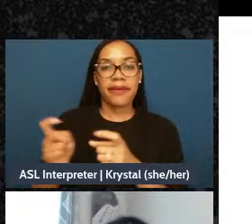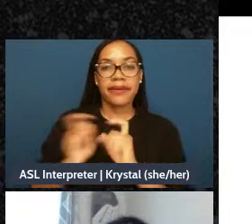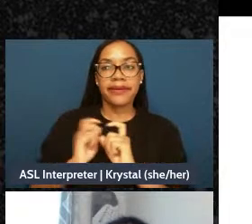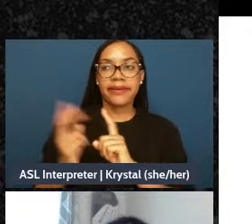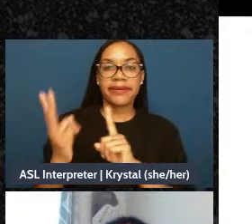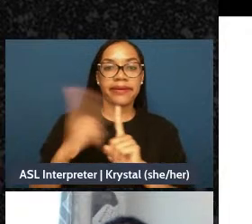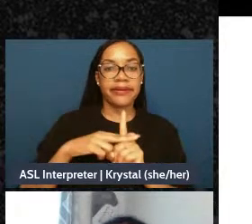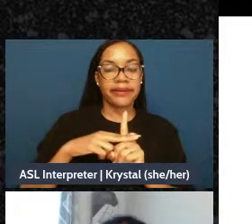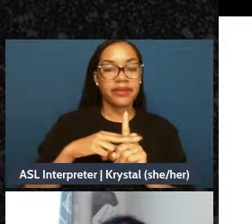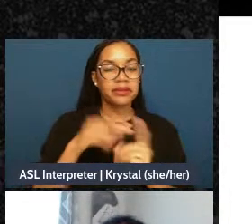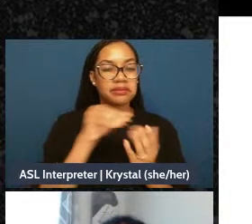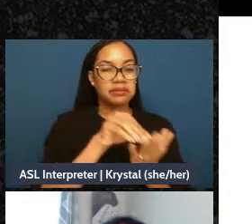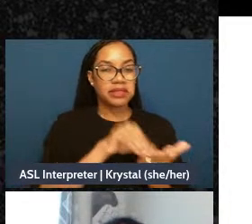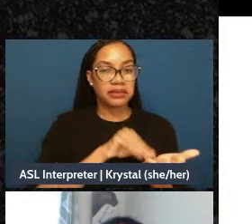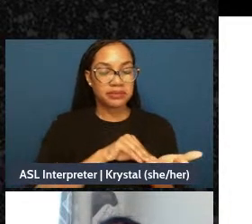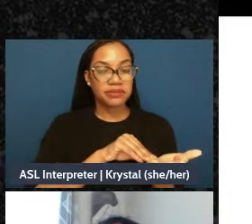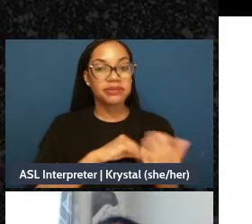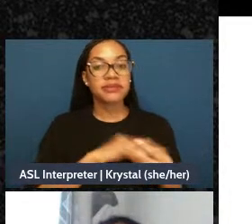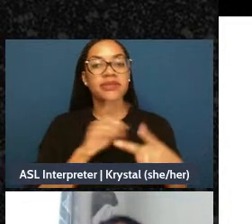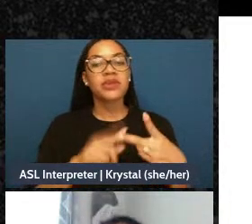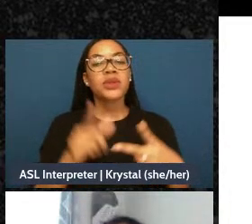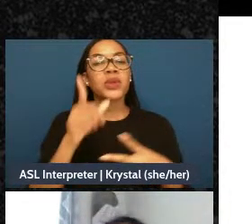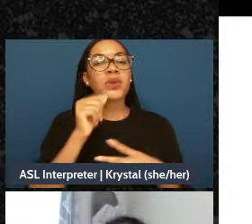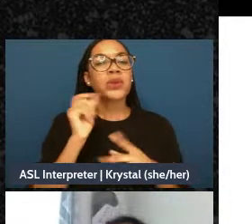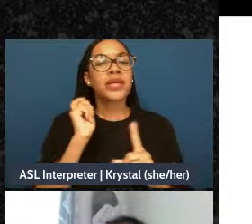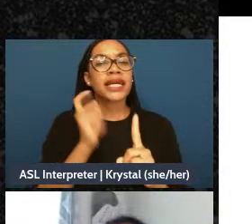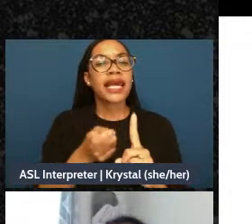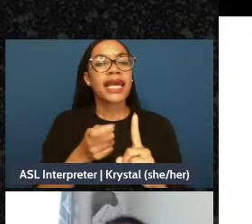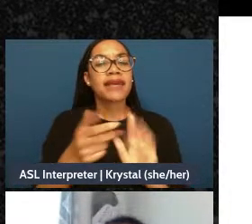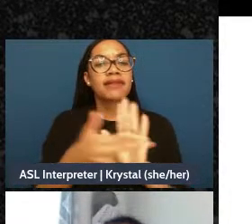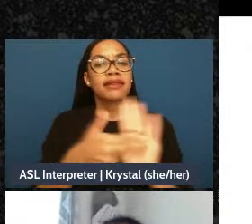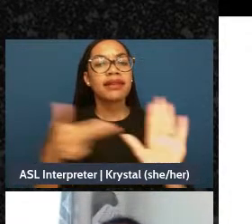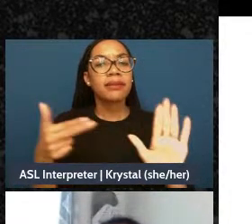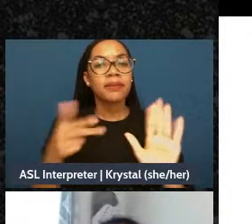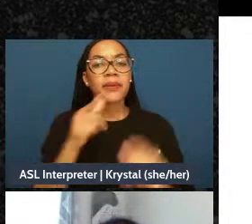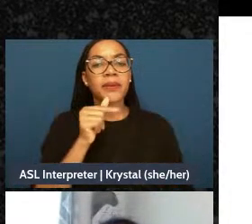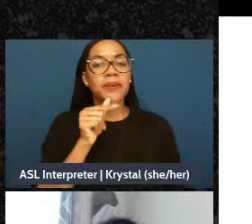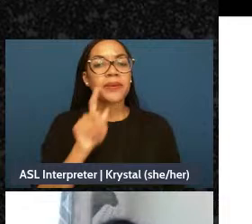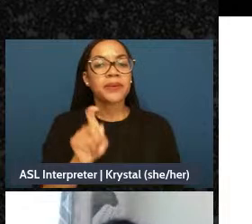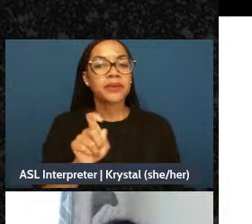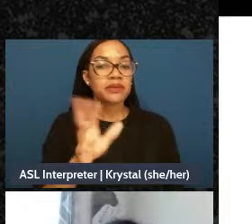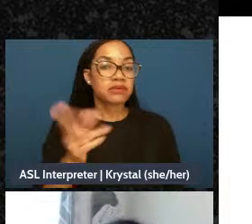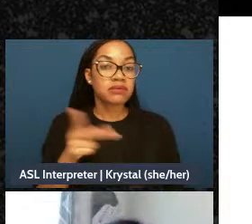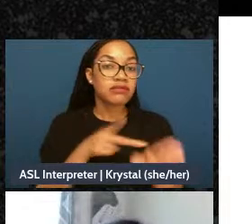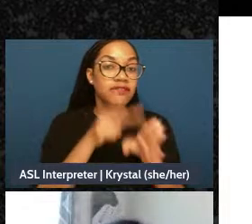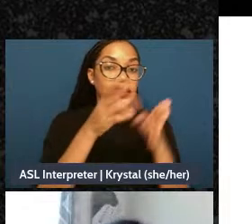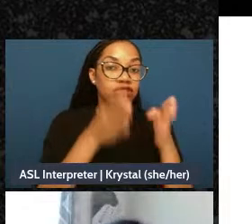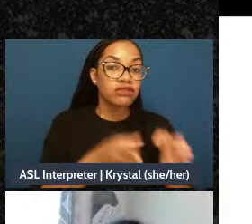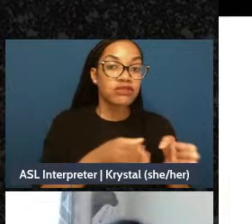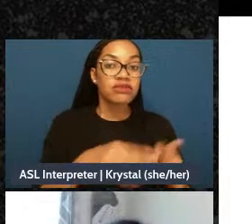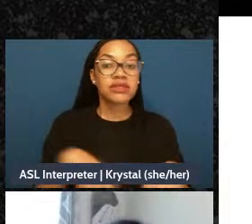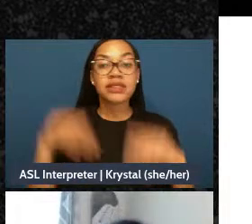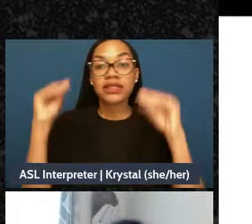who gave you each label? Was it professionals, was it teachers, co-workers, friends, family? So,